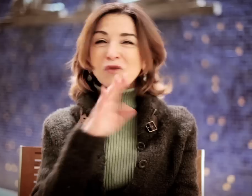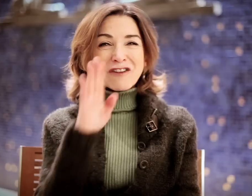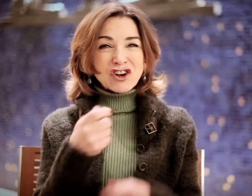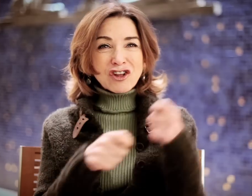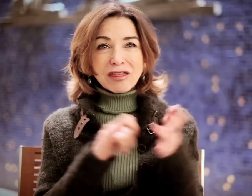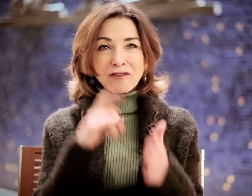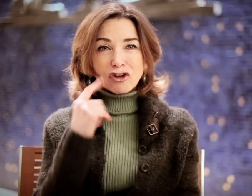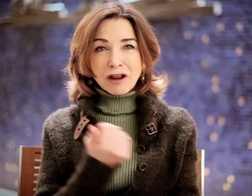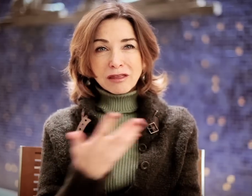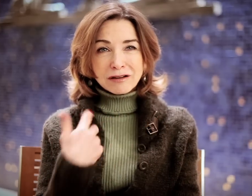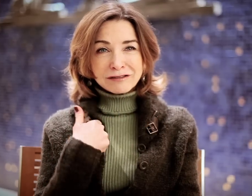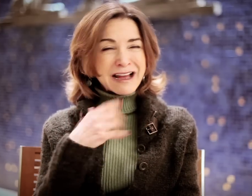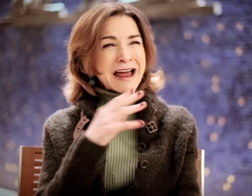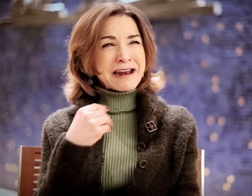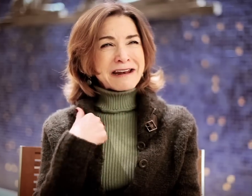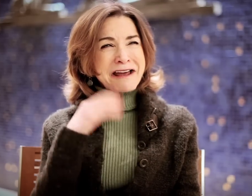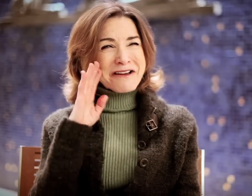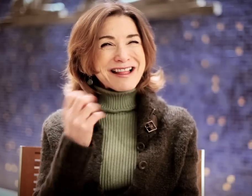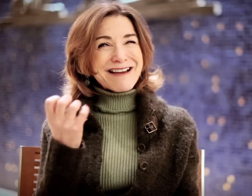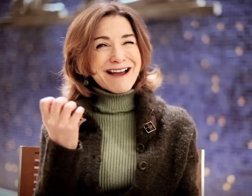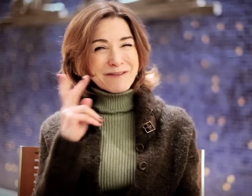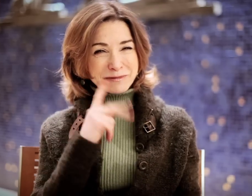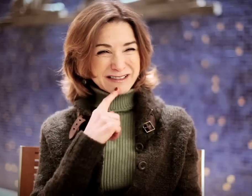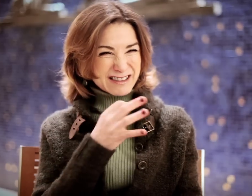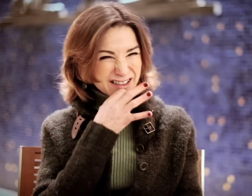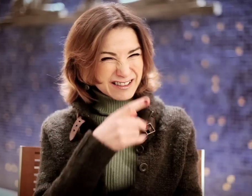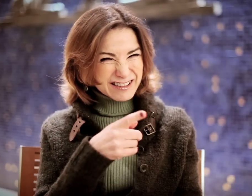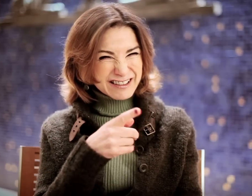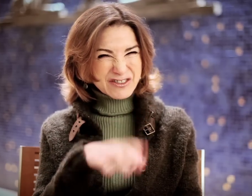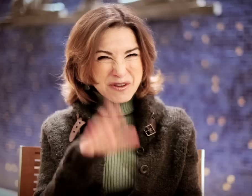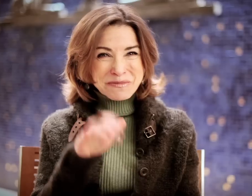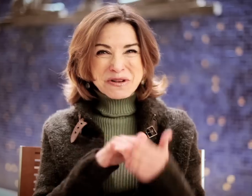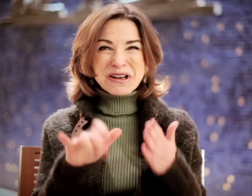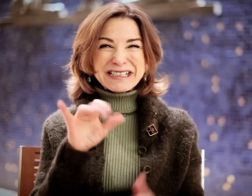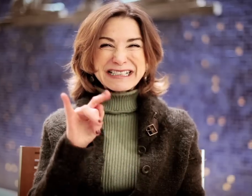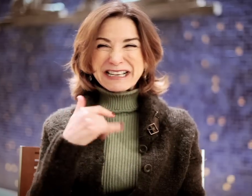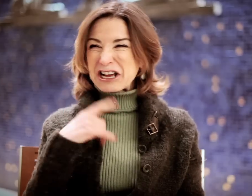I would never trade that for anything. And I know a lot of people have said, "You grew up in New York City?"